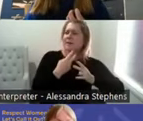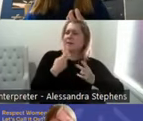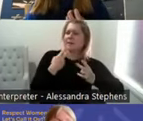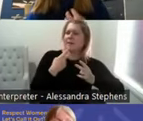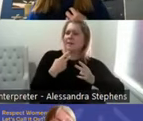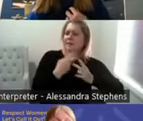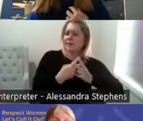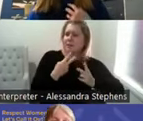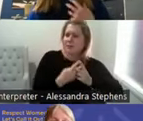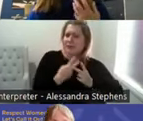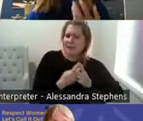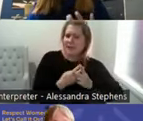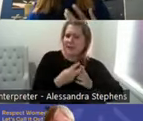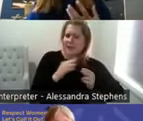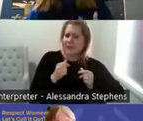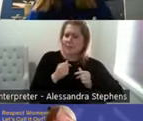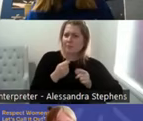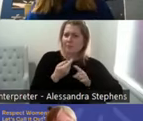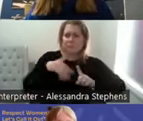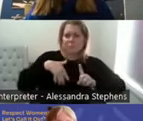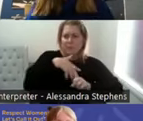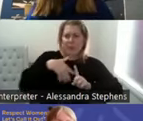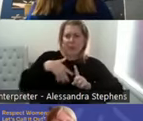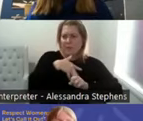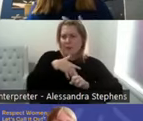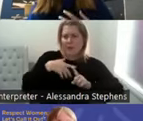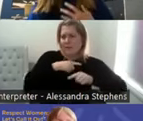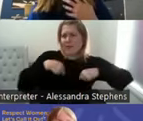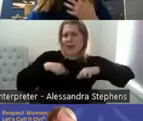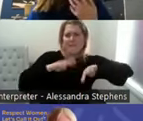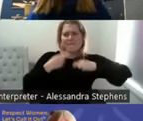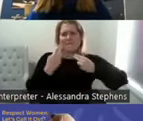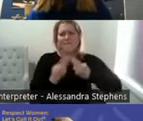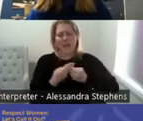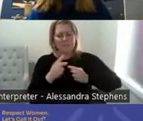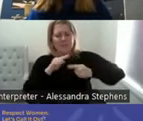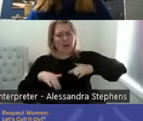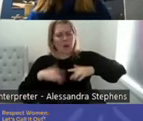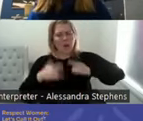it's built from the background that we have sat in and the processes that we've worked in.